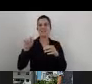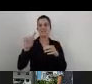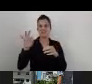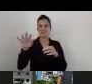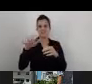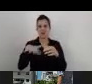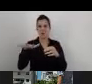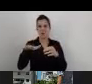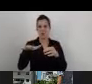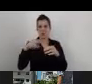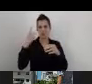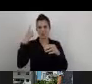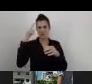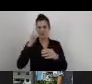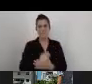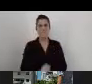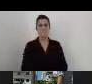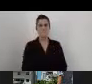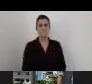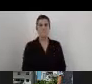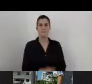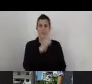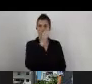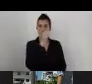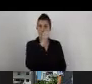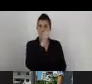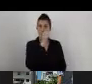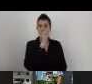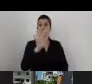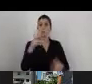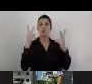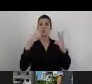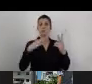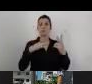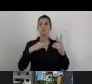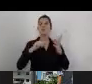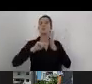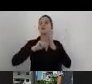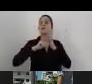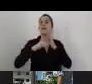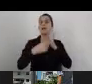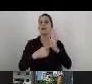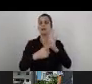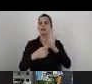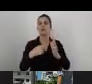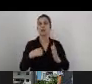It's very important for me to emphasize that when talking about accessibility implementation,